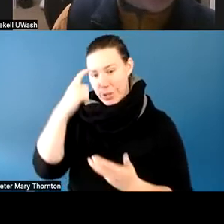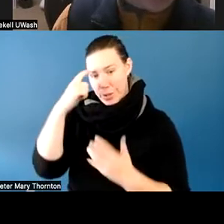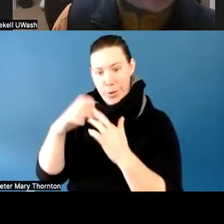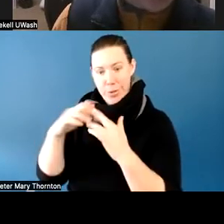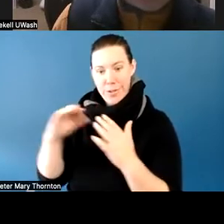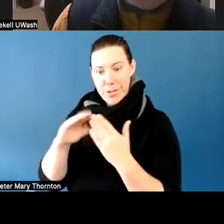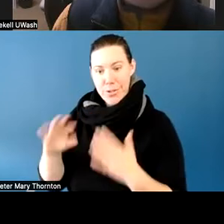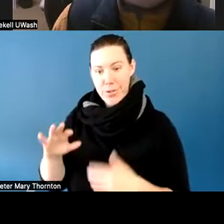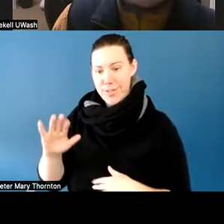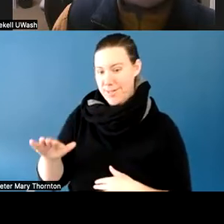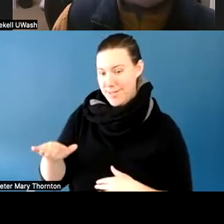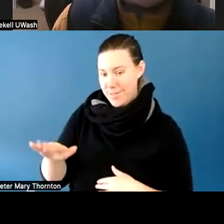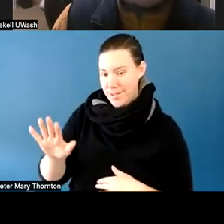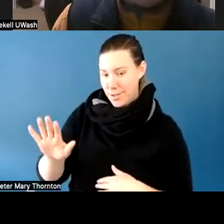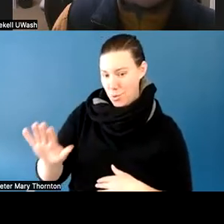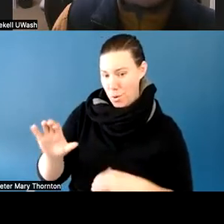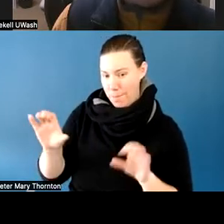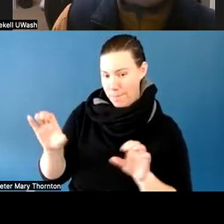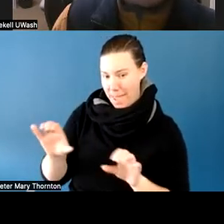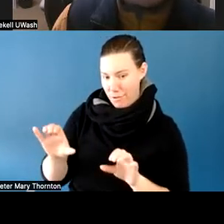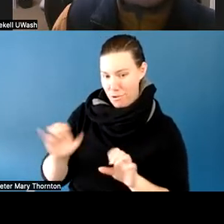when something's making us uncomfortable,